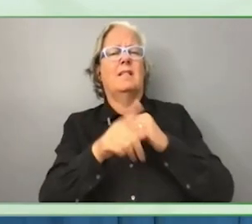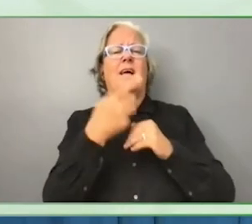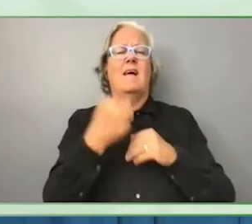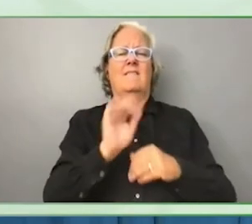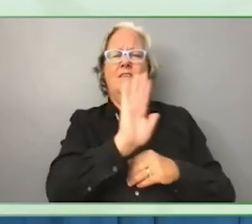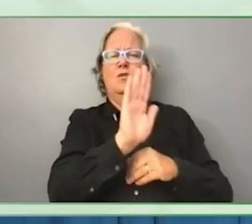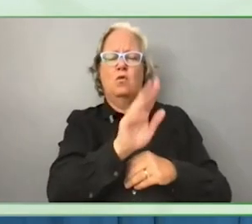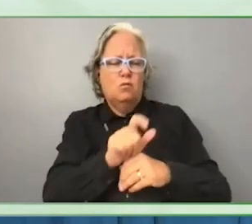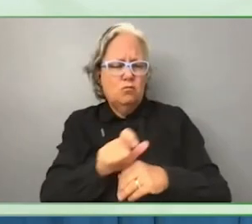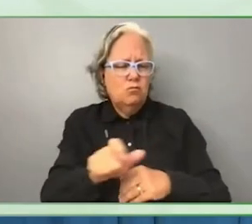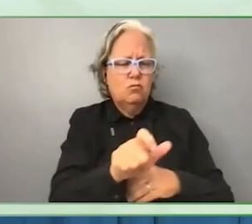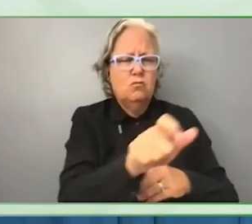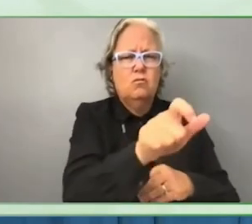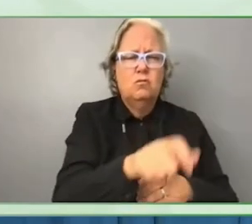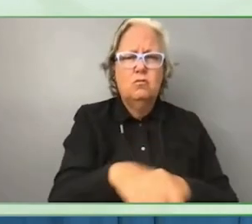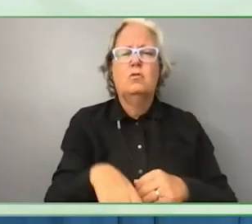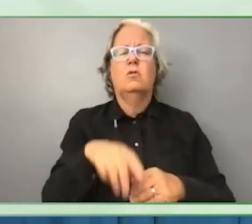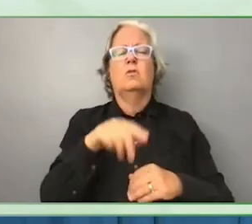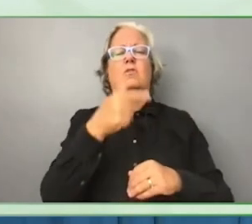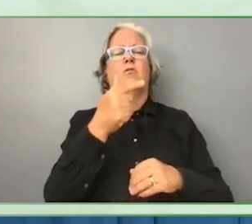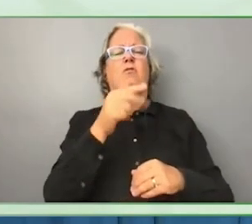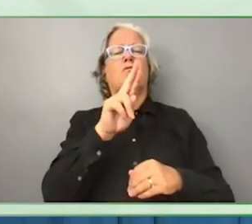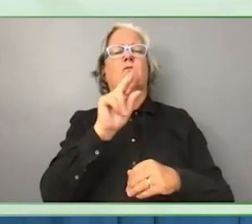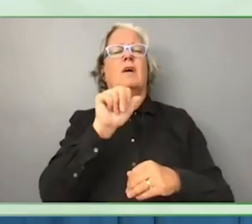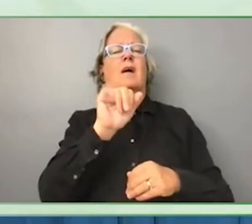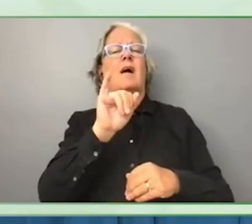now online, on the virtual library.